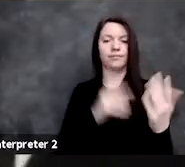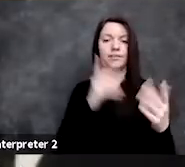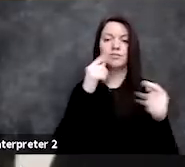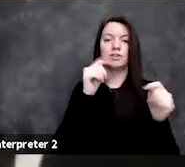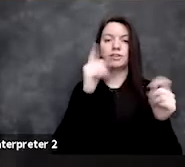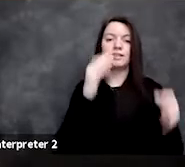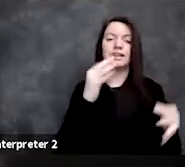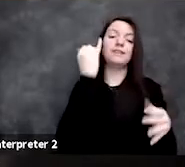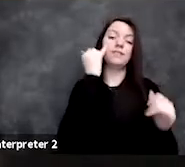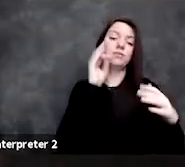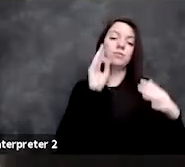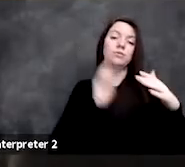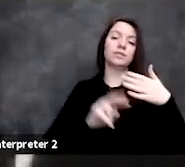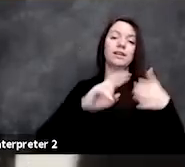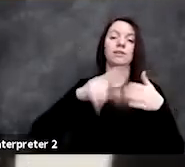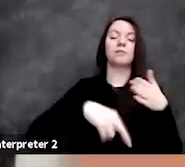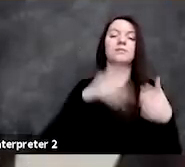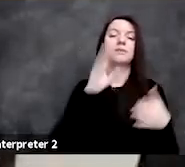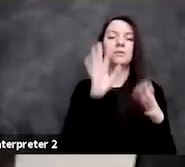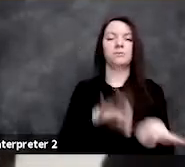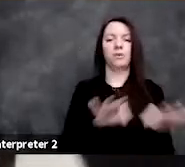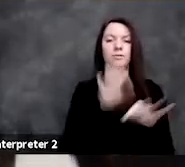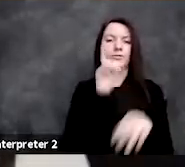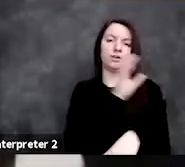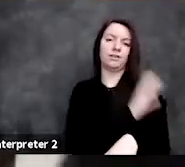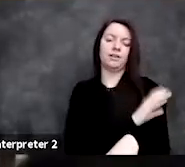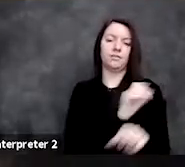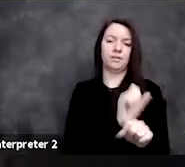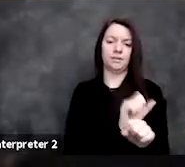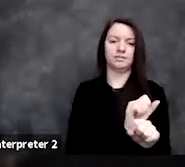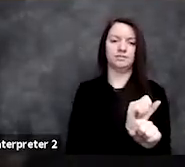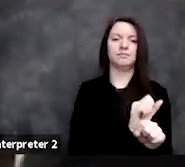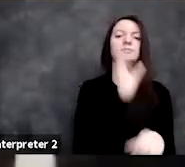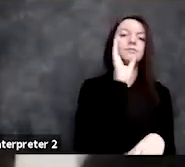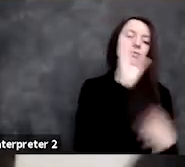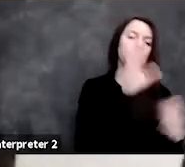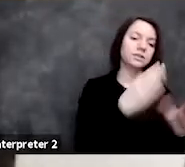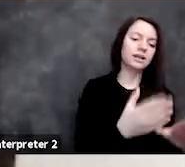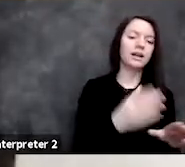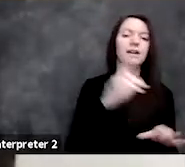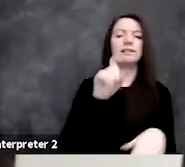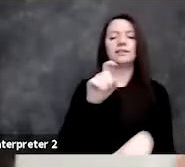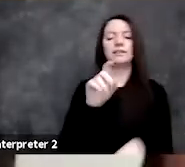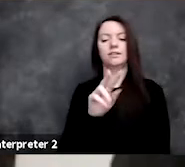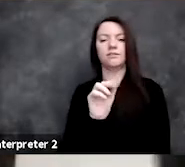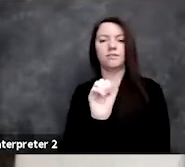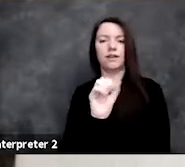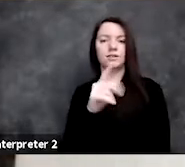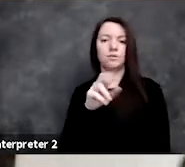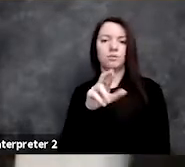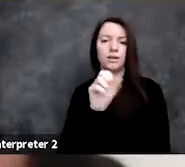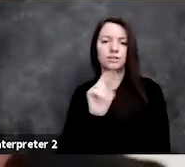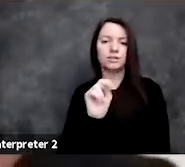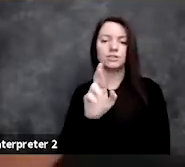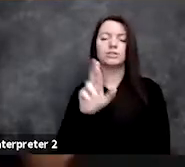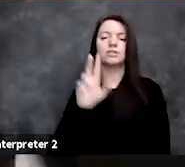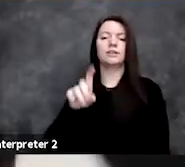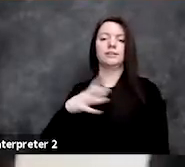that we think are clinically important, like whether you will die, whether you need a vasopressor, whether you need a ventilator, and so the question is,